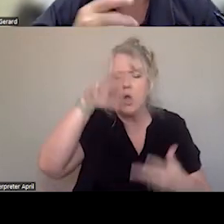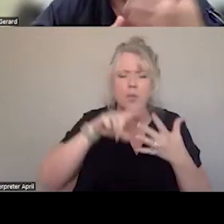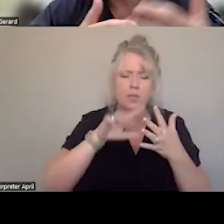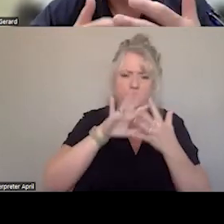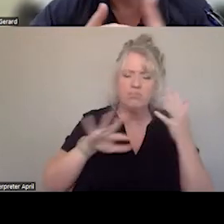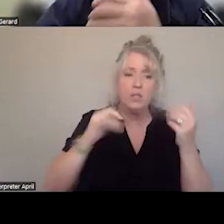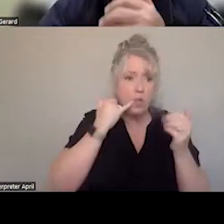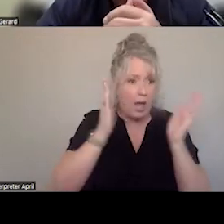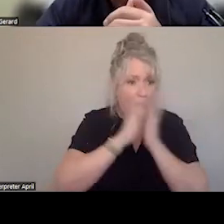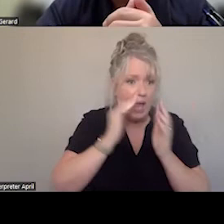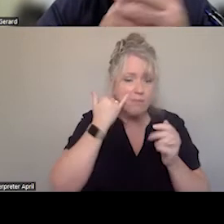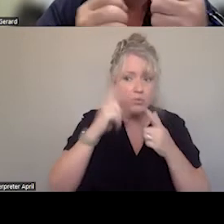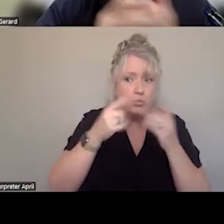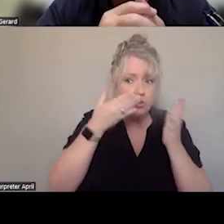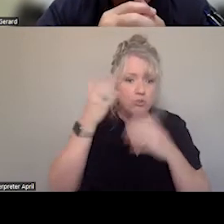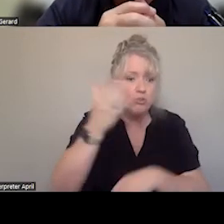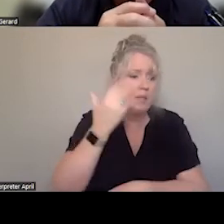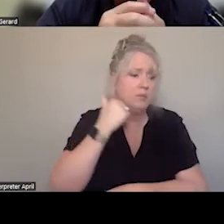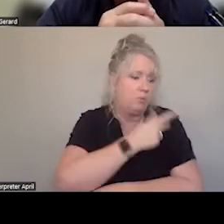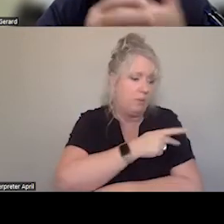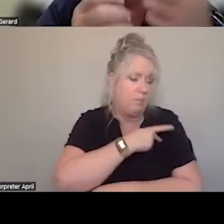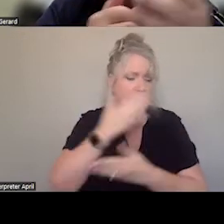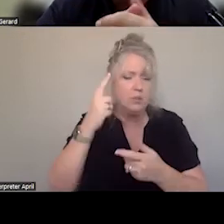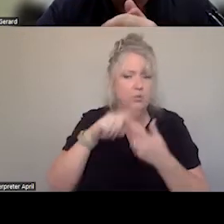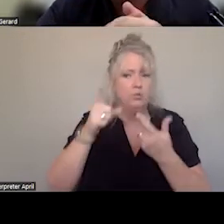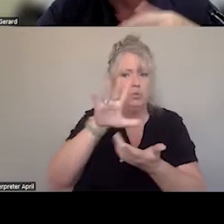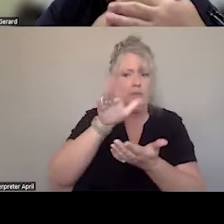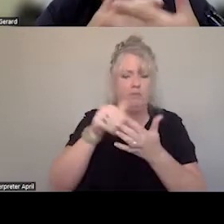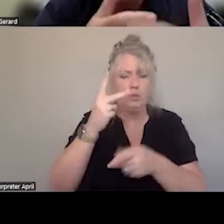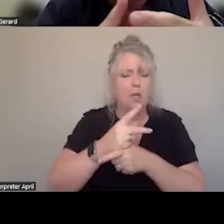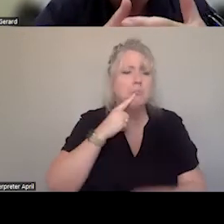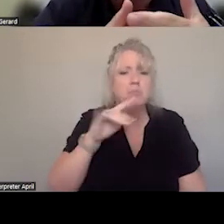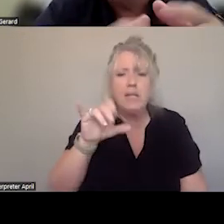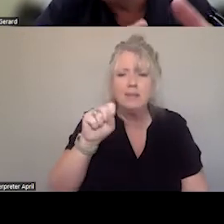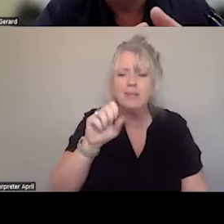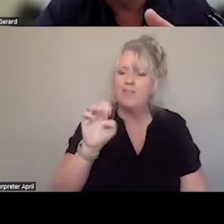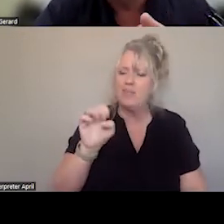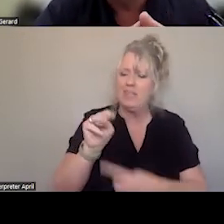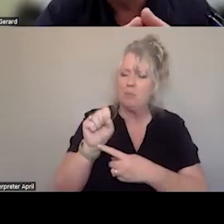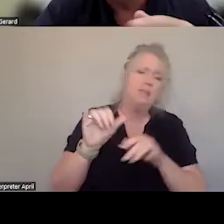THEY TRANSPORT THE PATIENT. CENTER OF CARE THEY WOULD SAY YES, THE EMS SYSTEM IS EMS SYSTEM THE